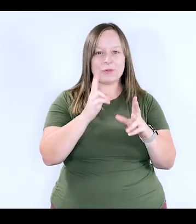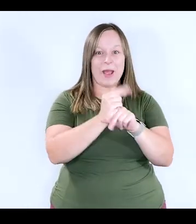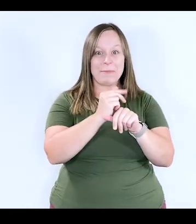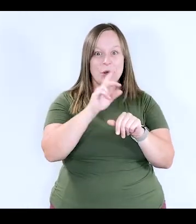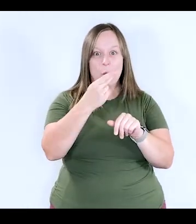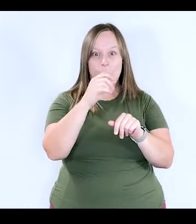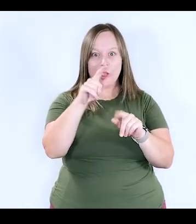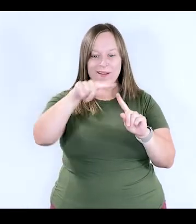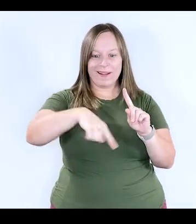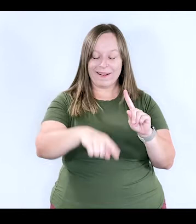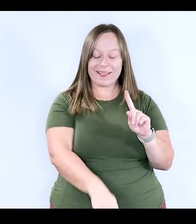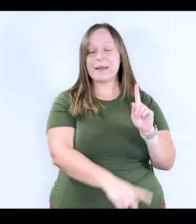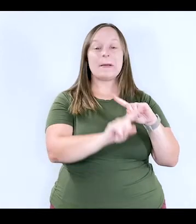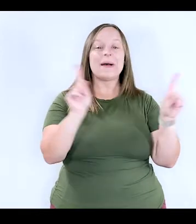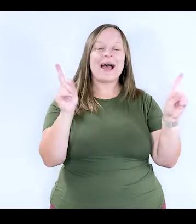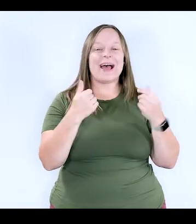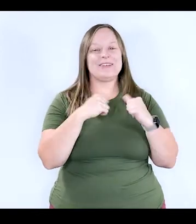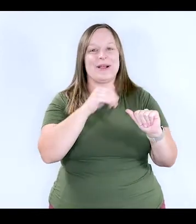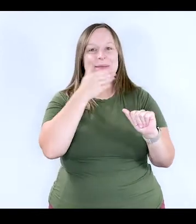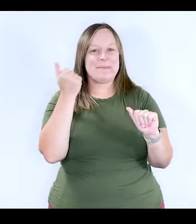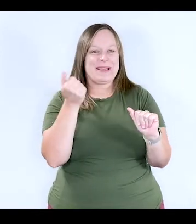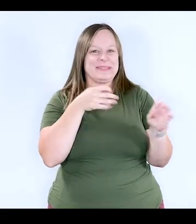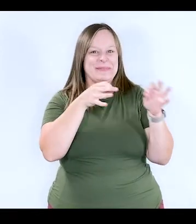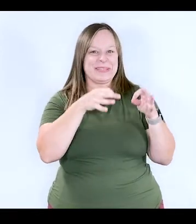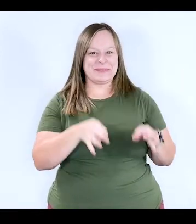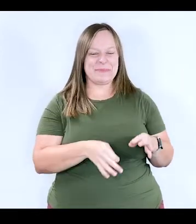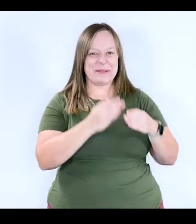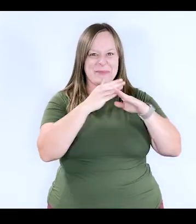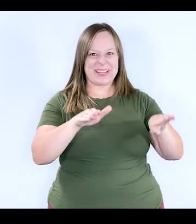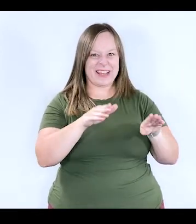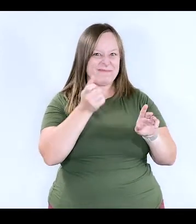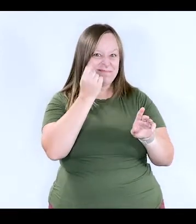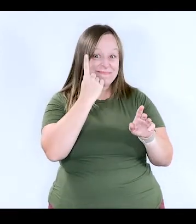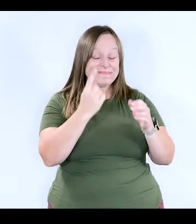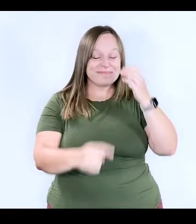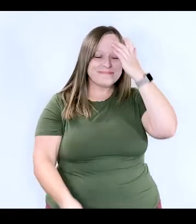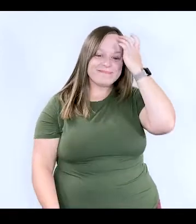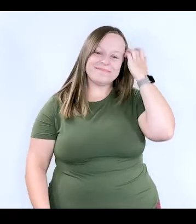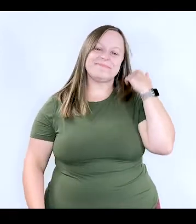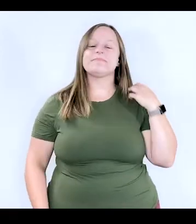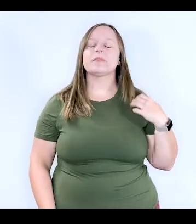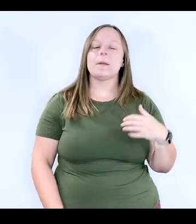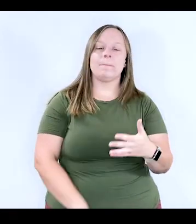I might be going down a rabbit hole, but I'll try to explain it and break it down as much as possible.